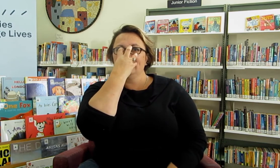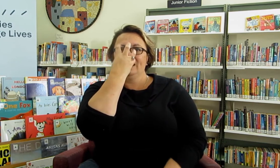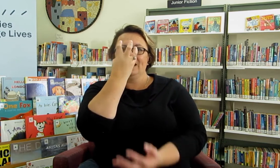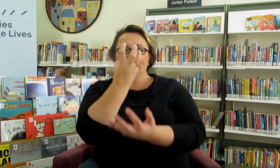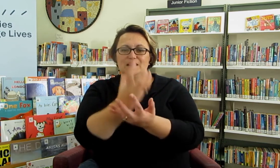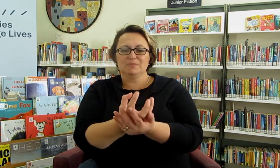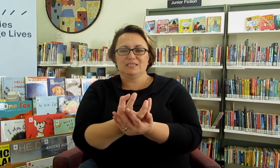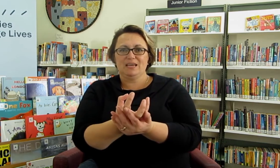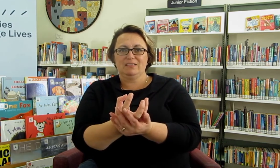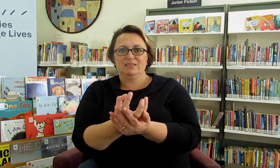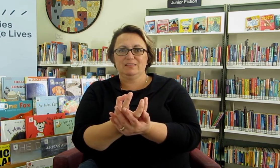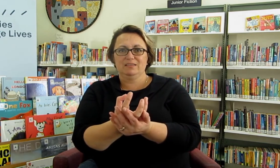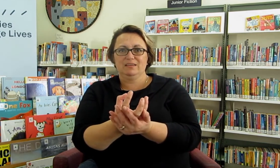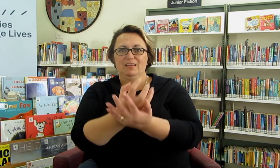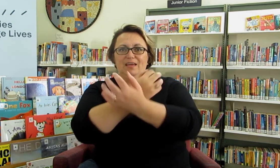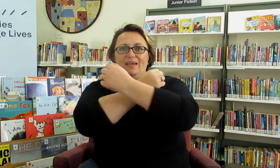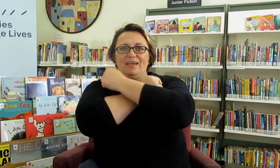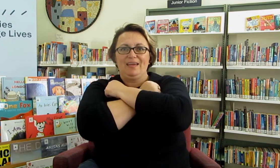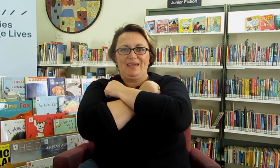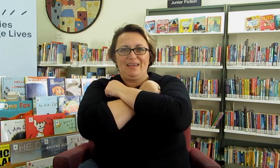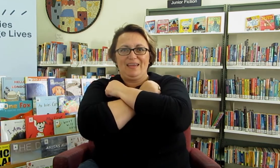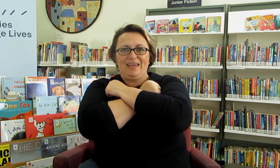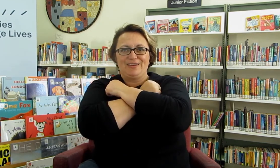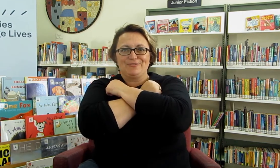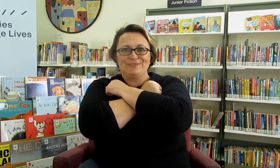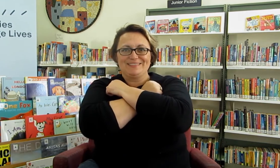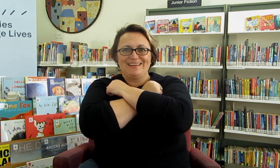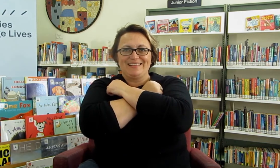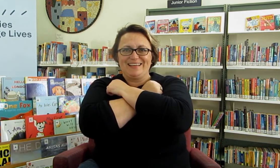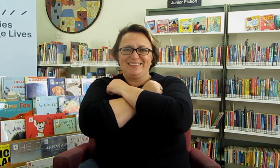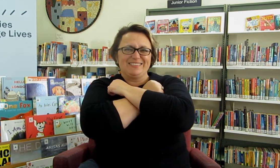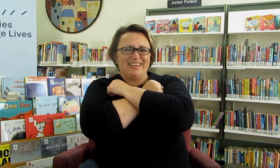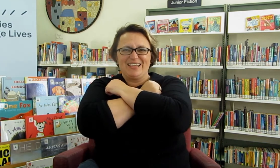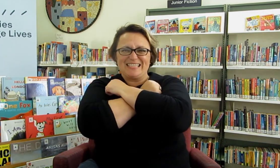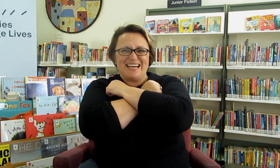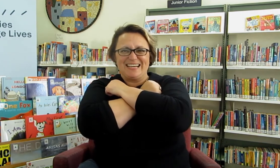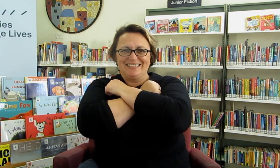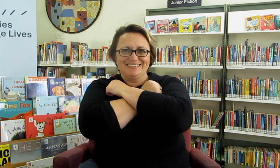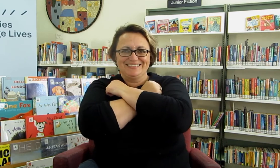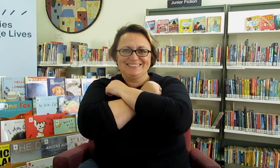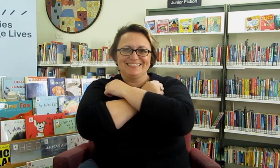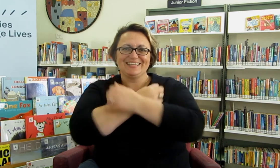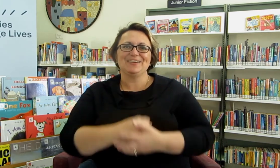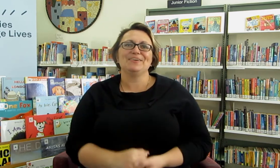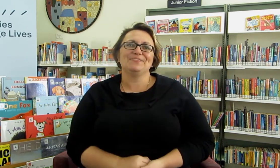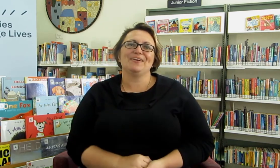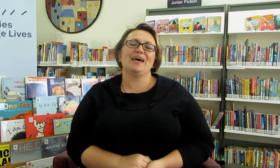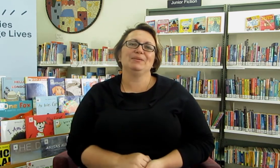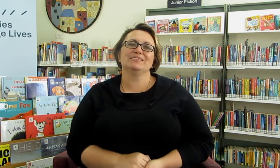and it comes down and across like that because they like to hug. Fabulous. Now,